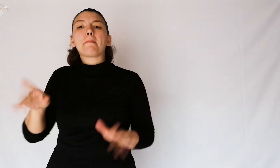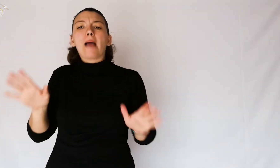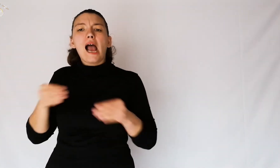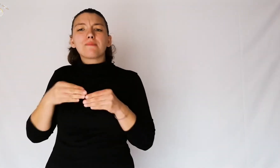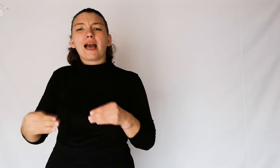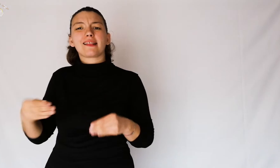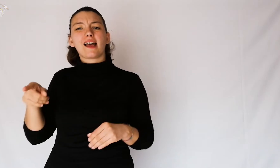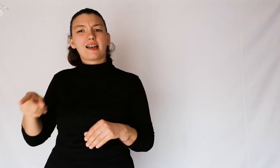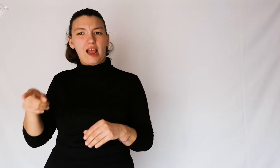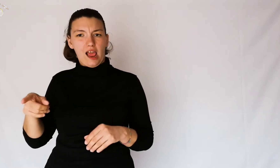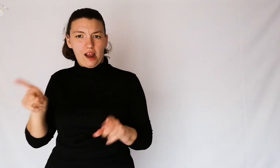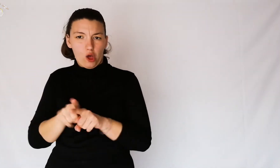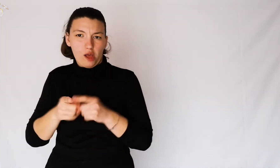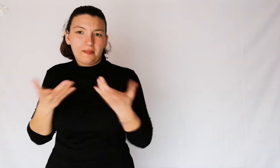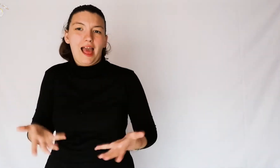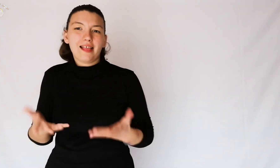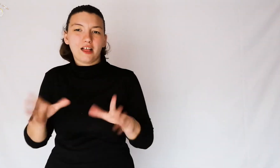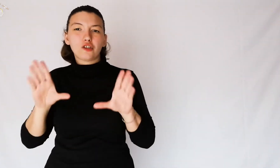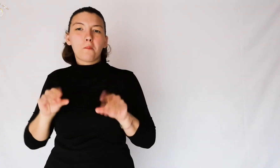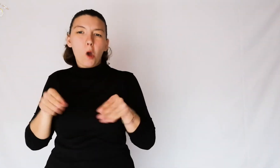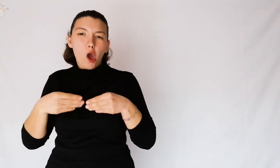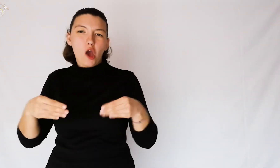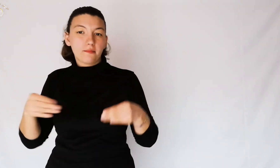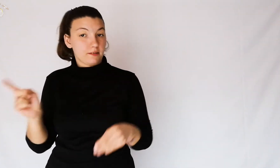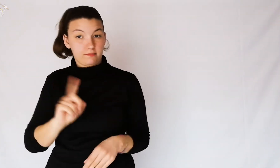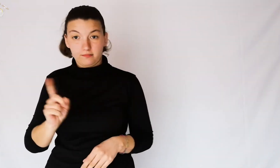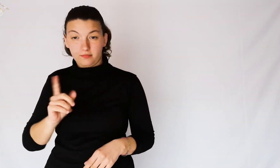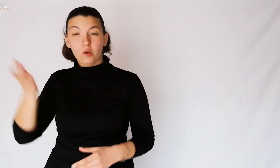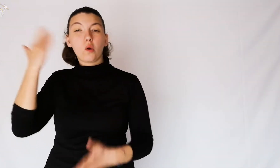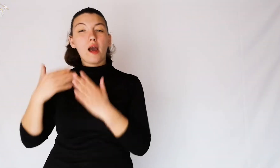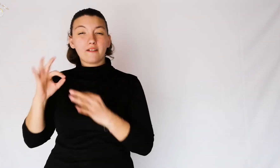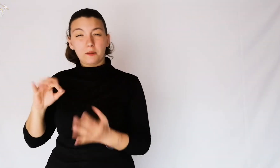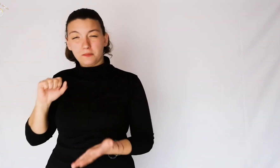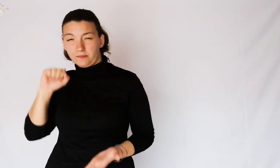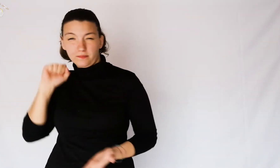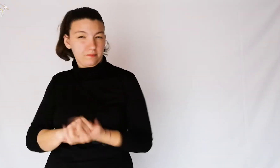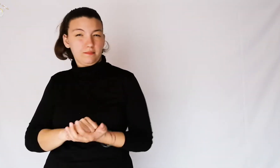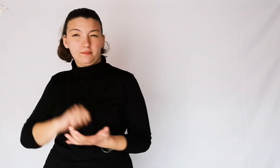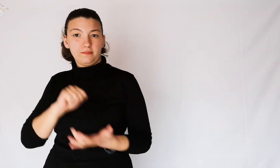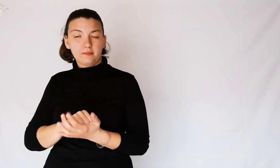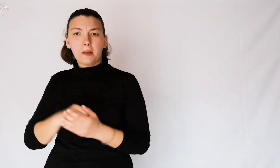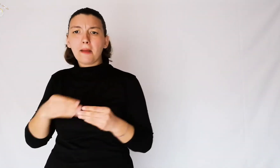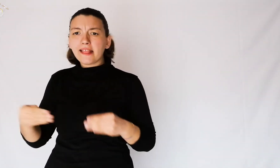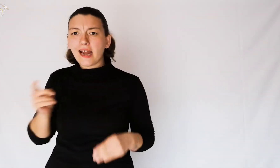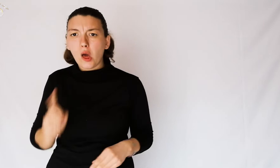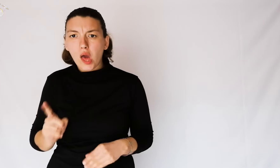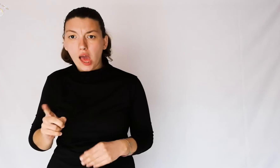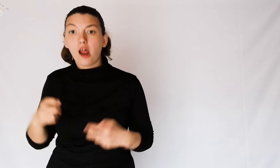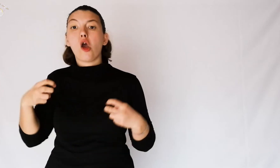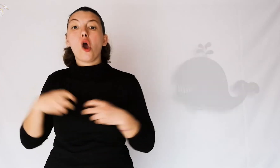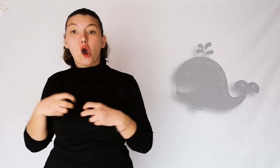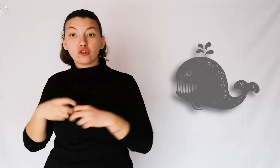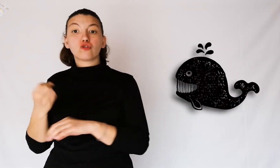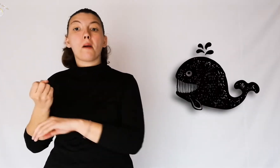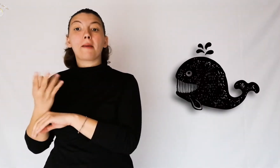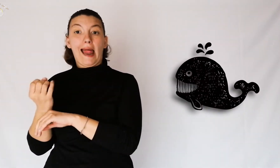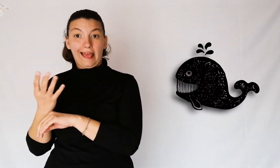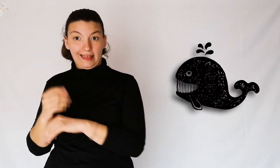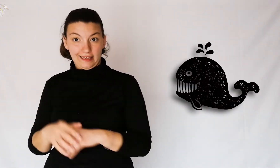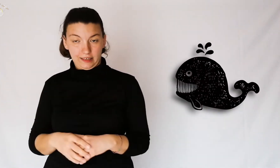But the material was not as soft as it is now, it was once quite hard and whale bones were used.